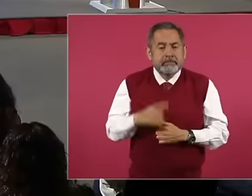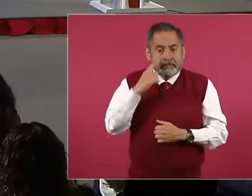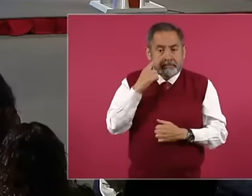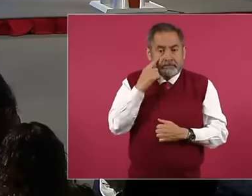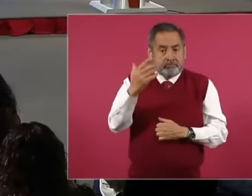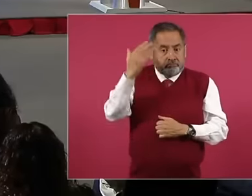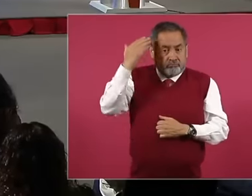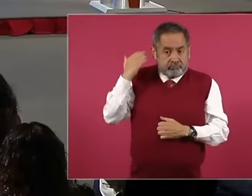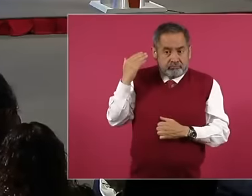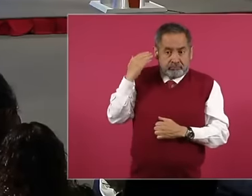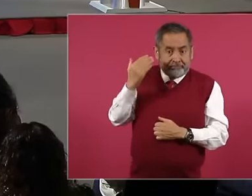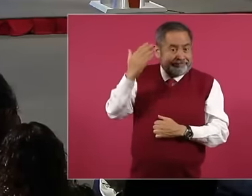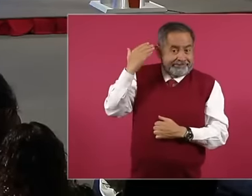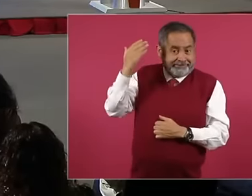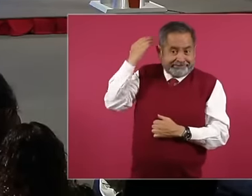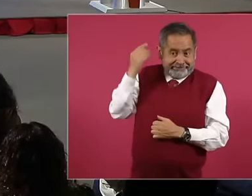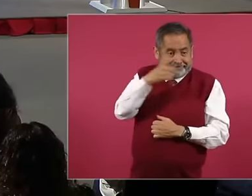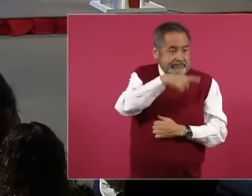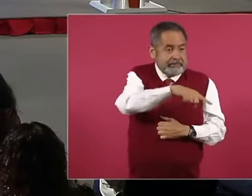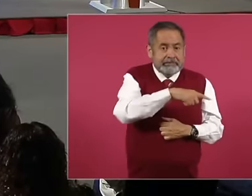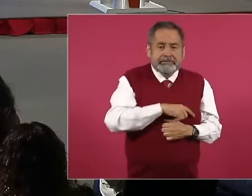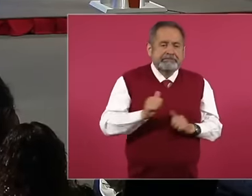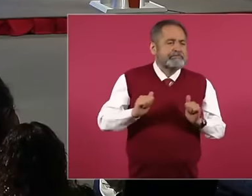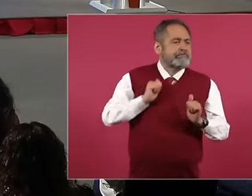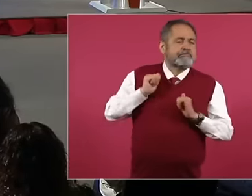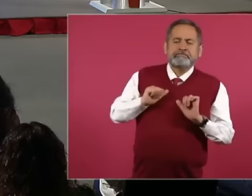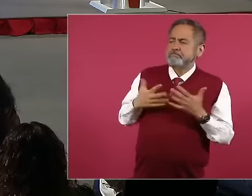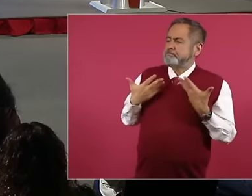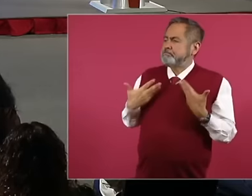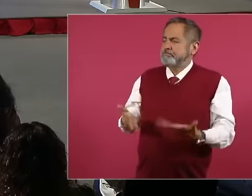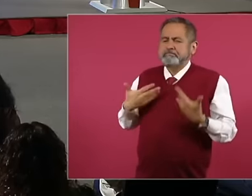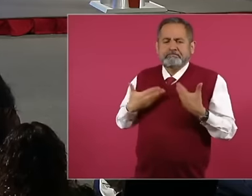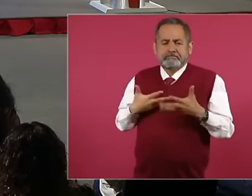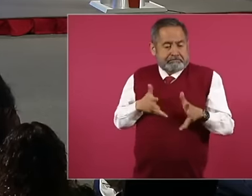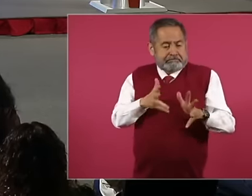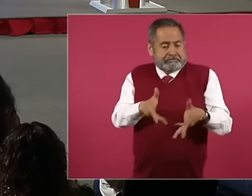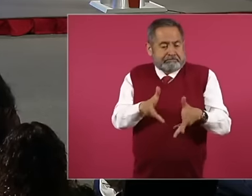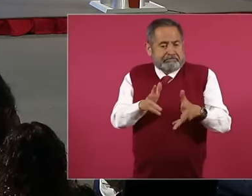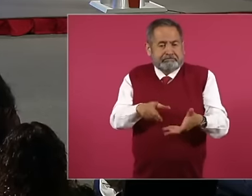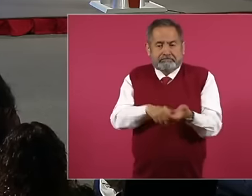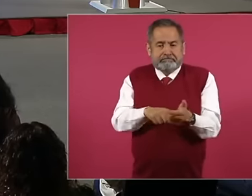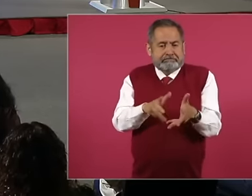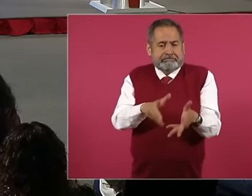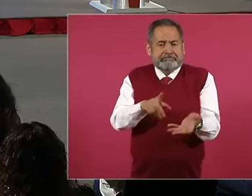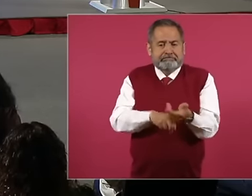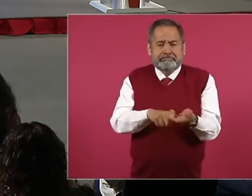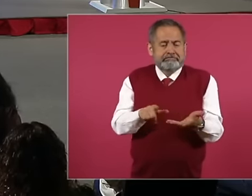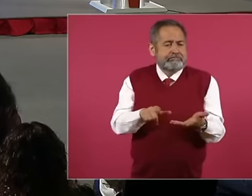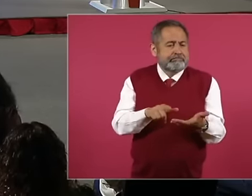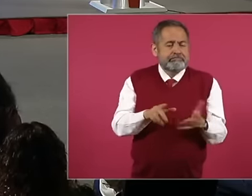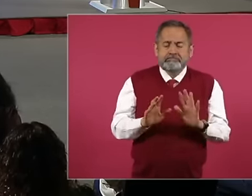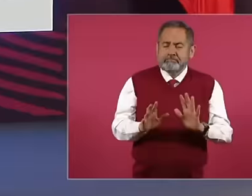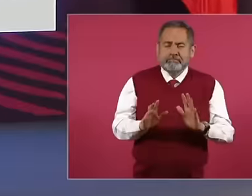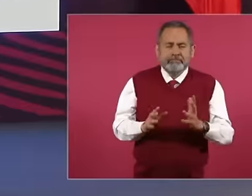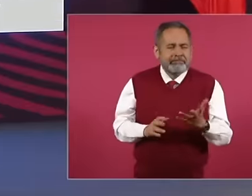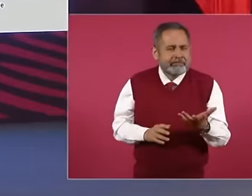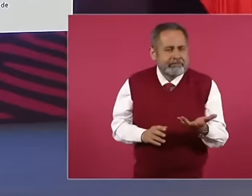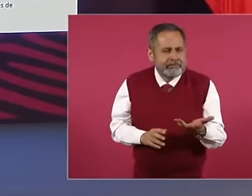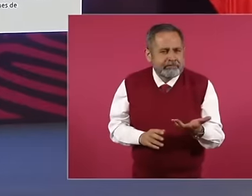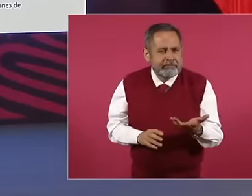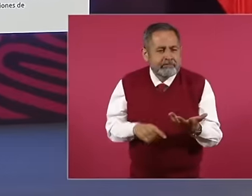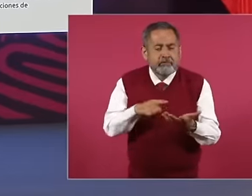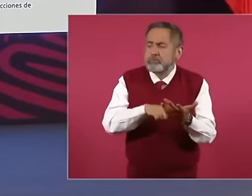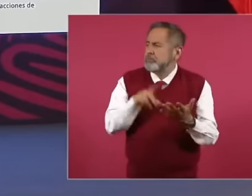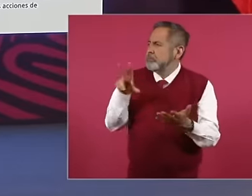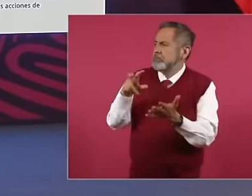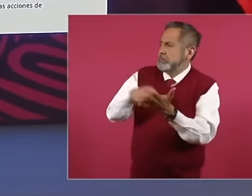benefited them, did they not change it